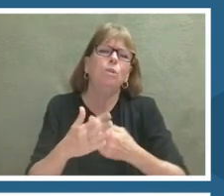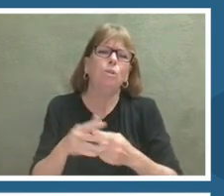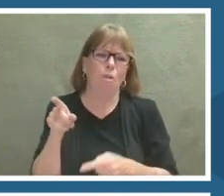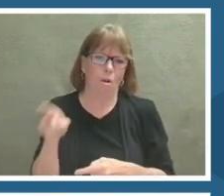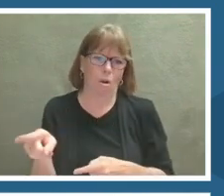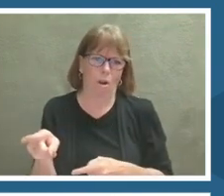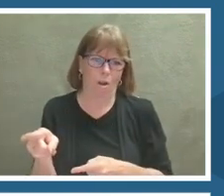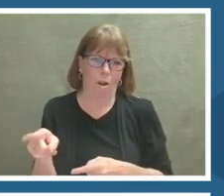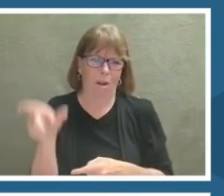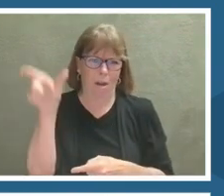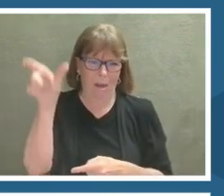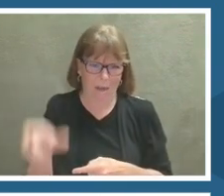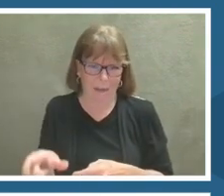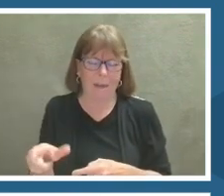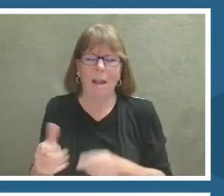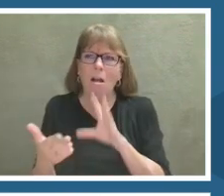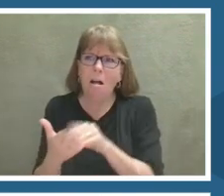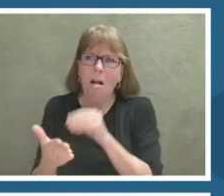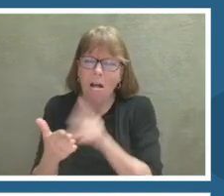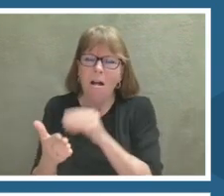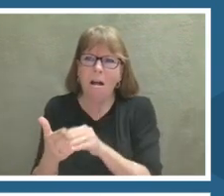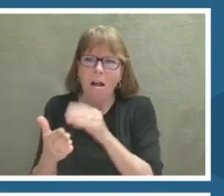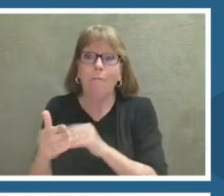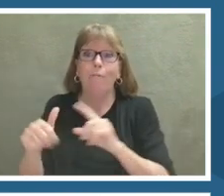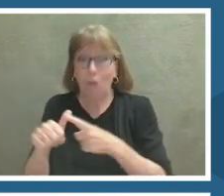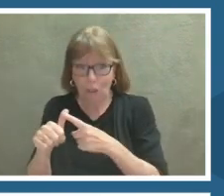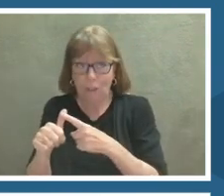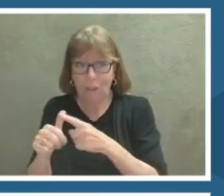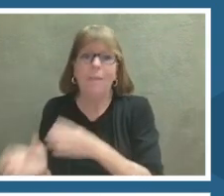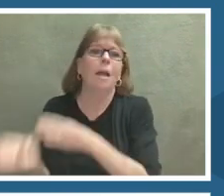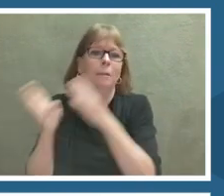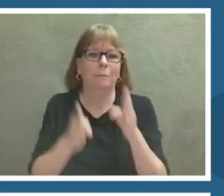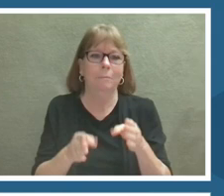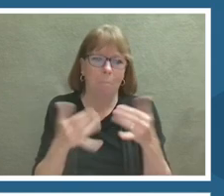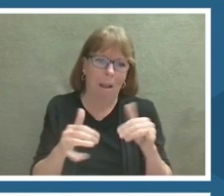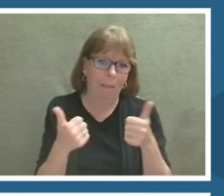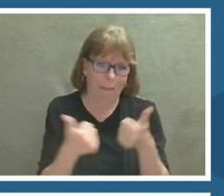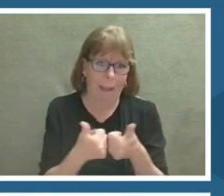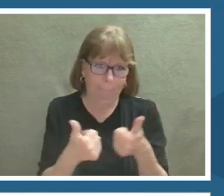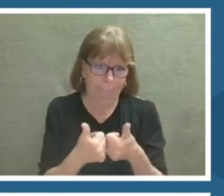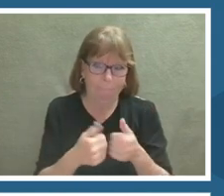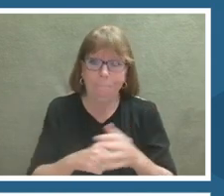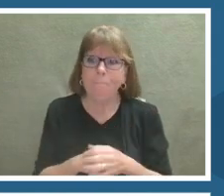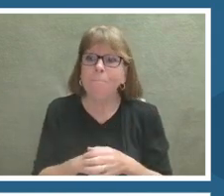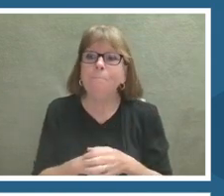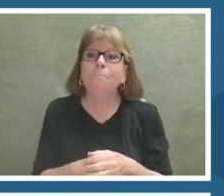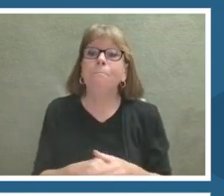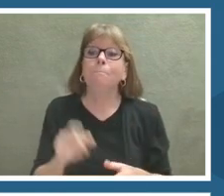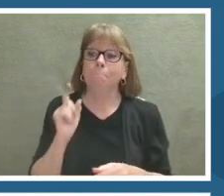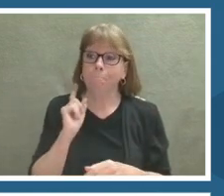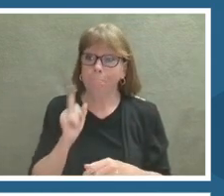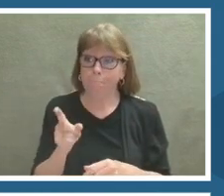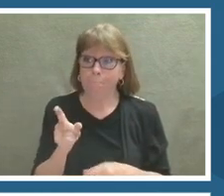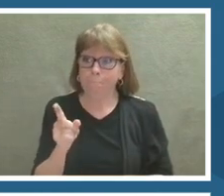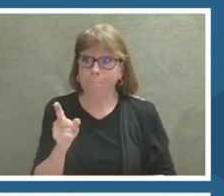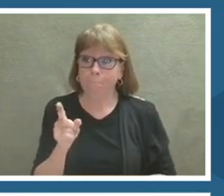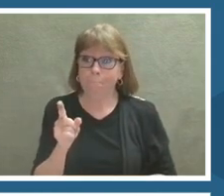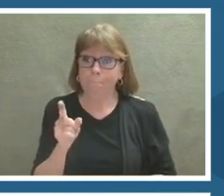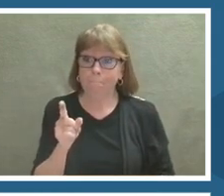before they go and play the game. Let's go into it. Were going to pop into it and you can see how it is laid out.